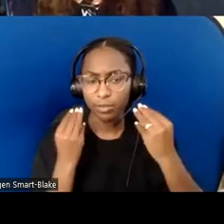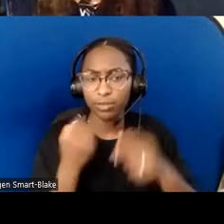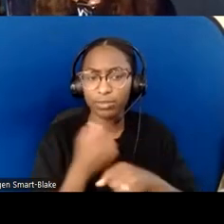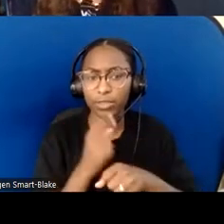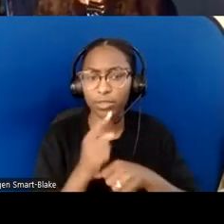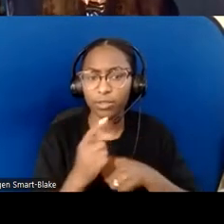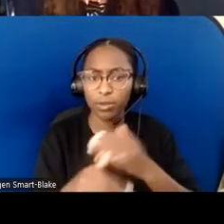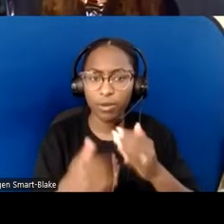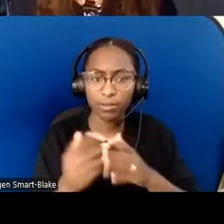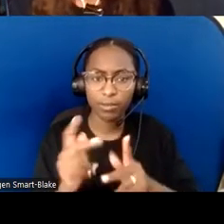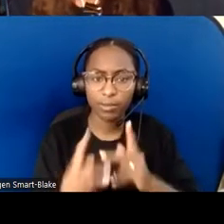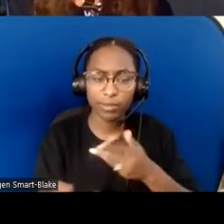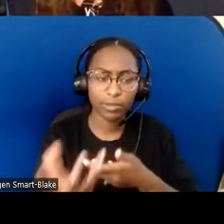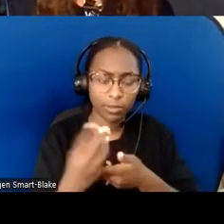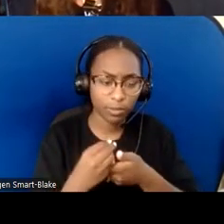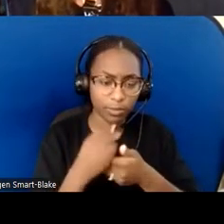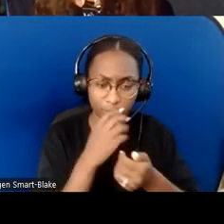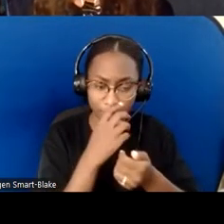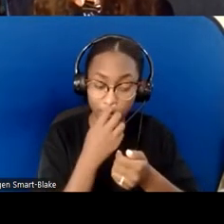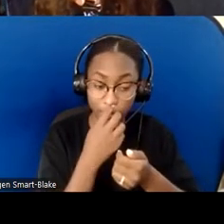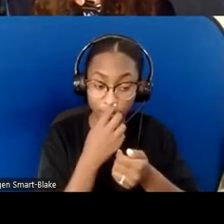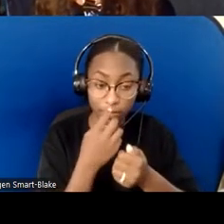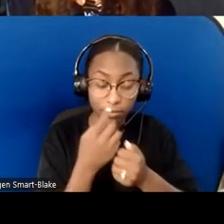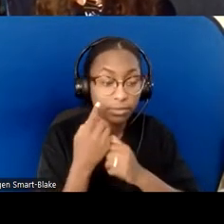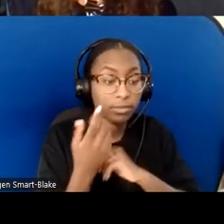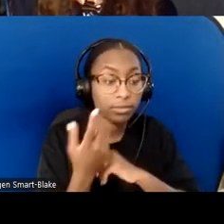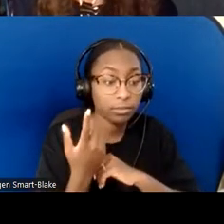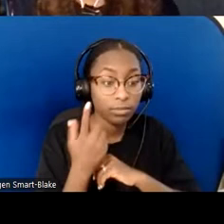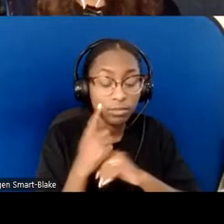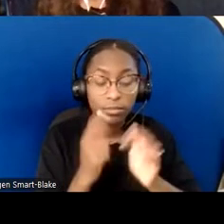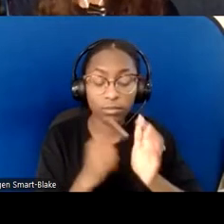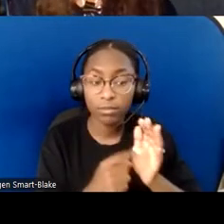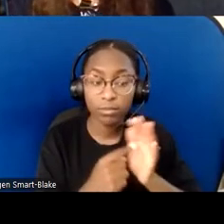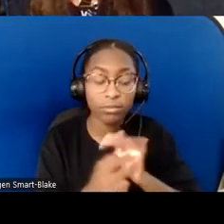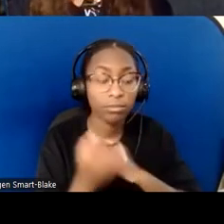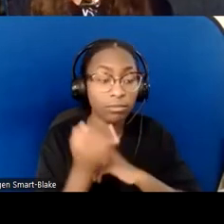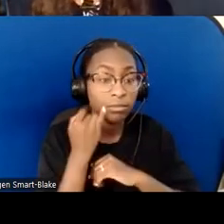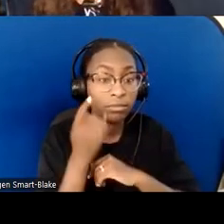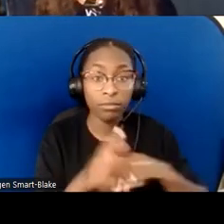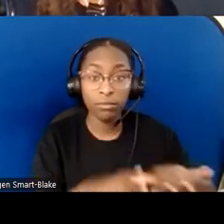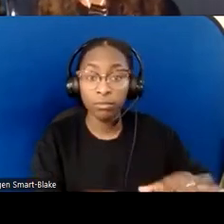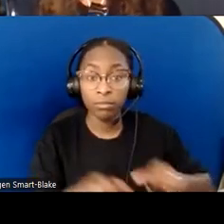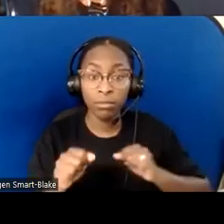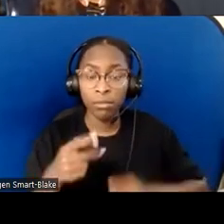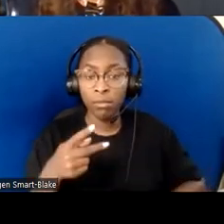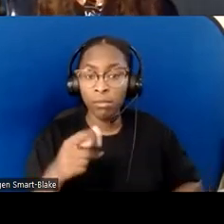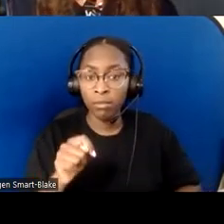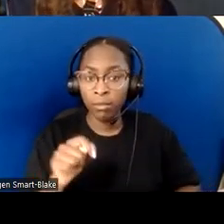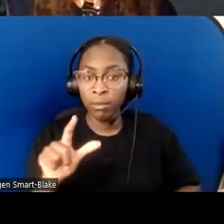or love feasts or meals together, then make it standard that there are ingredient lists,